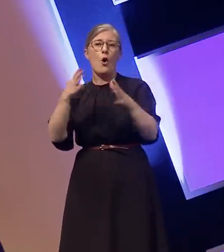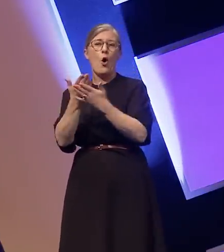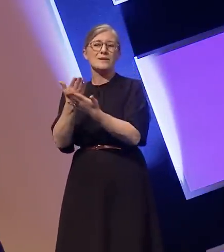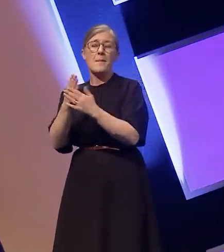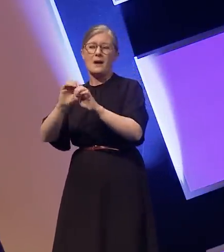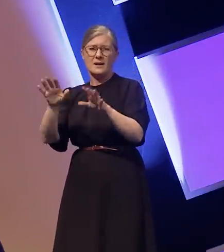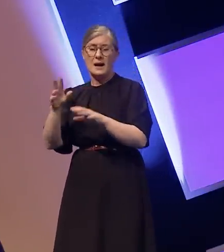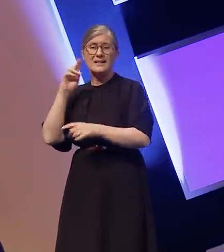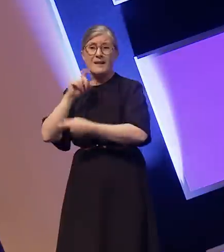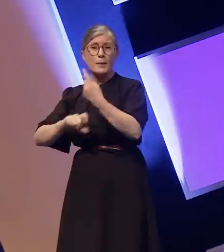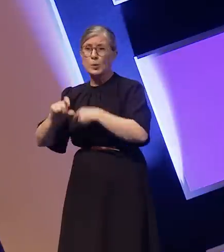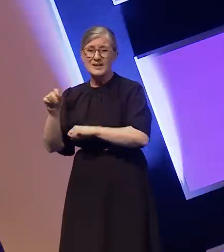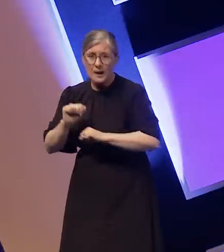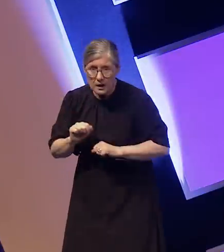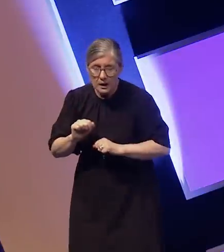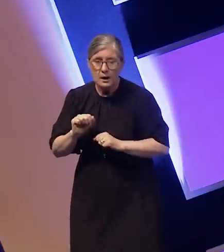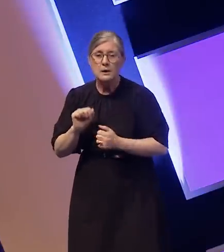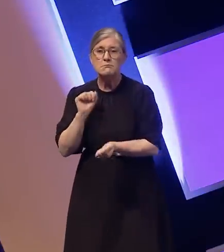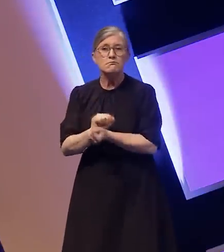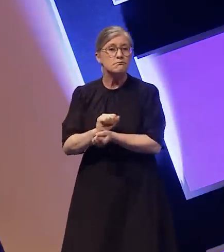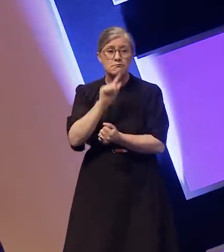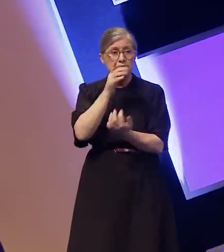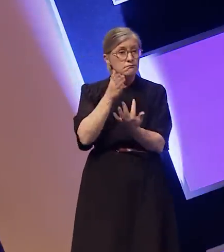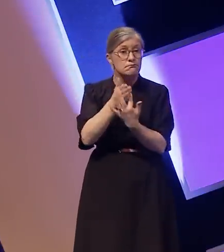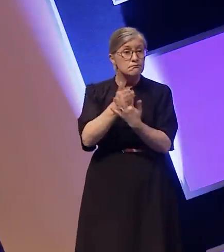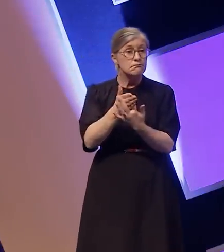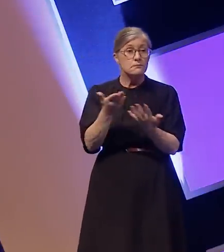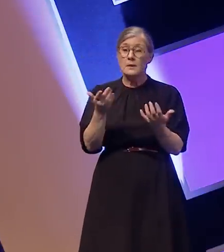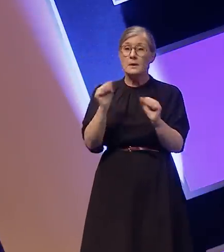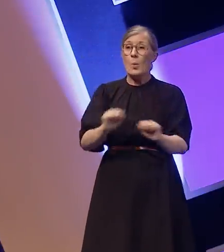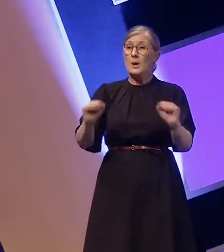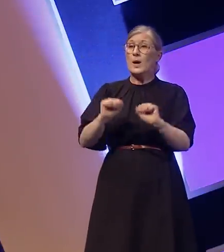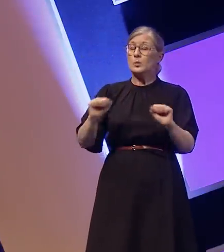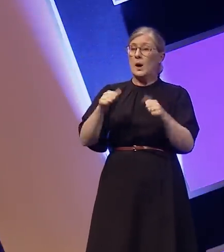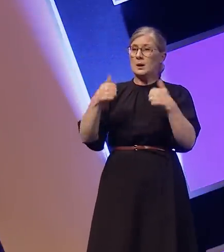first episode to be subtitled and were not able to watch it straight away like the hearing audience.